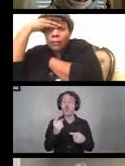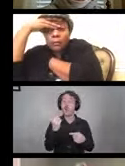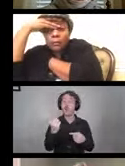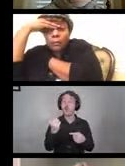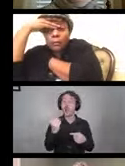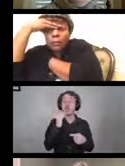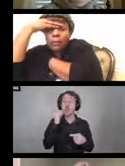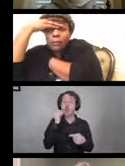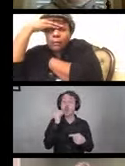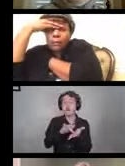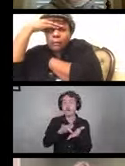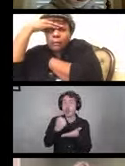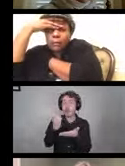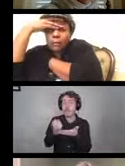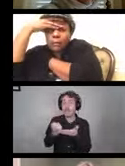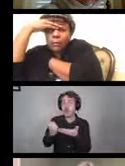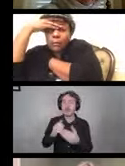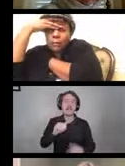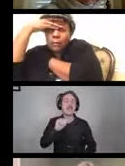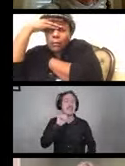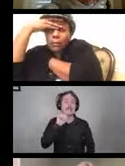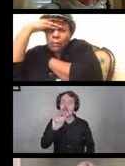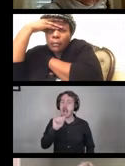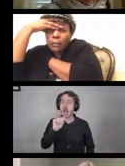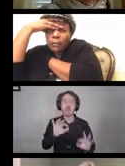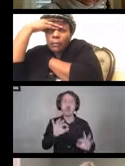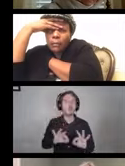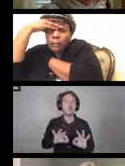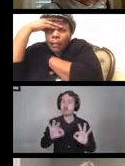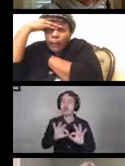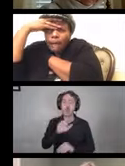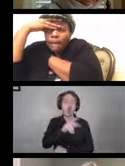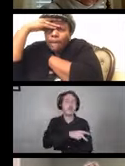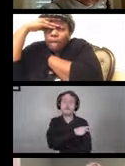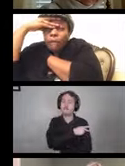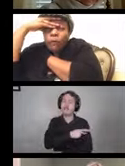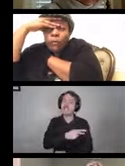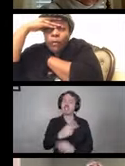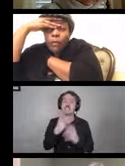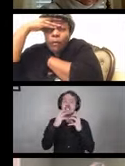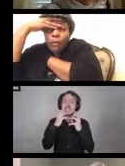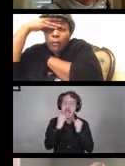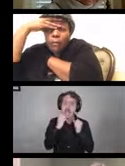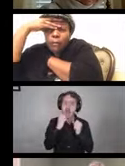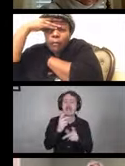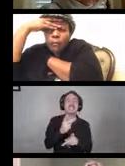is a noncritical patient care devices category, so as opposed to surgical equipment